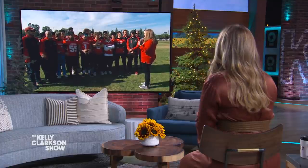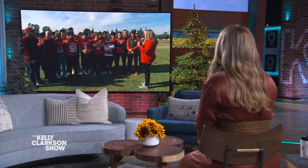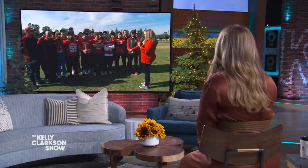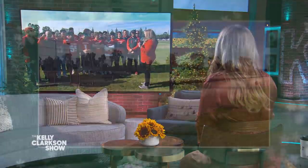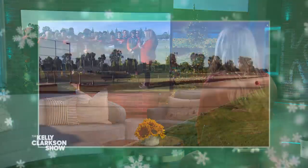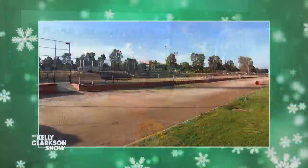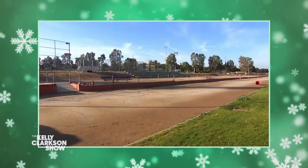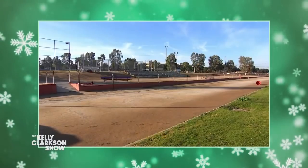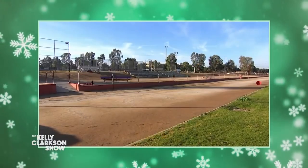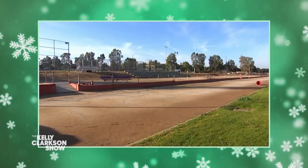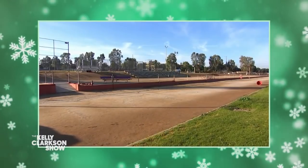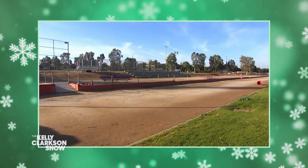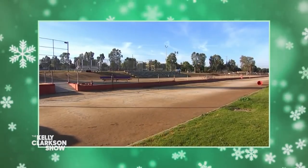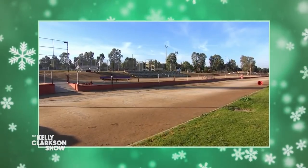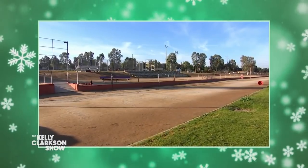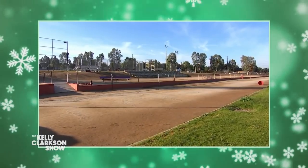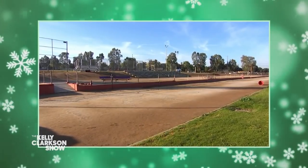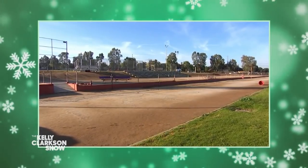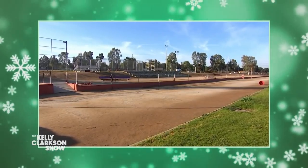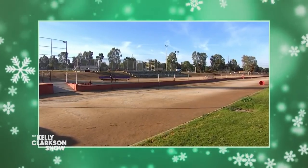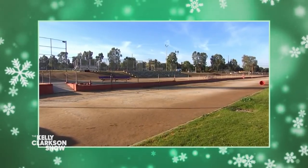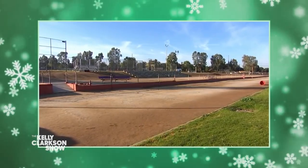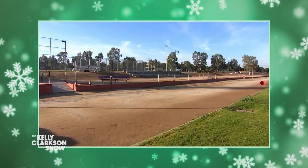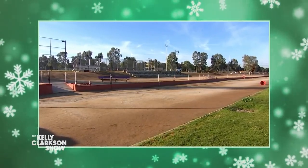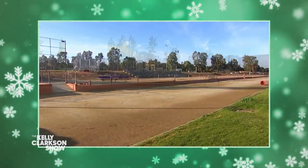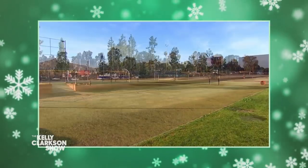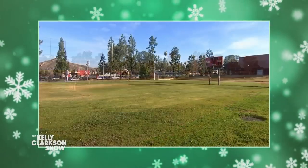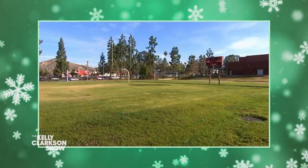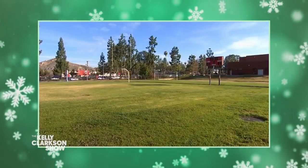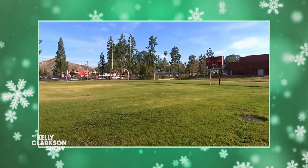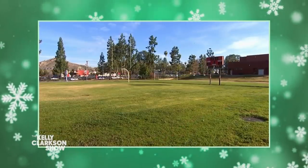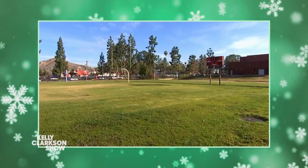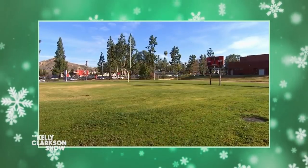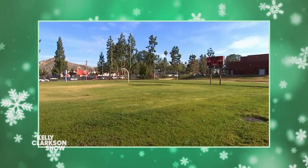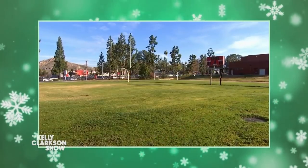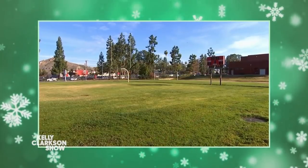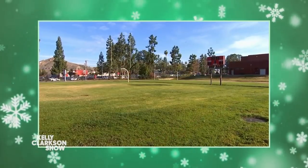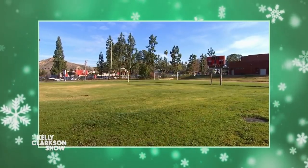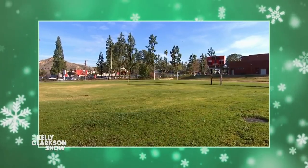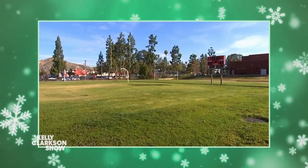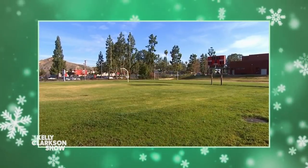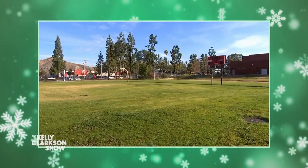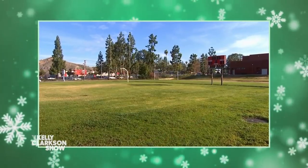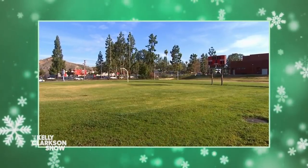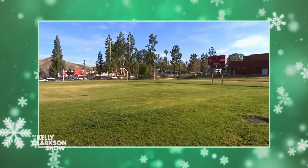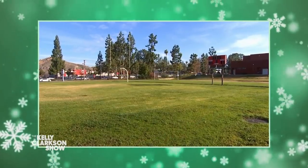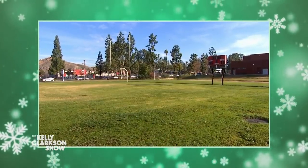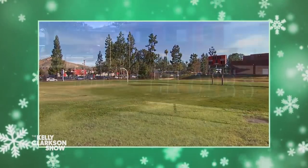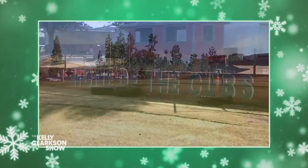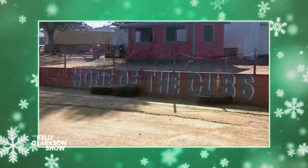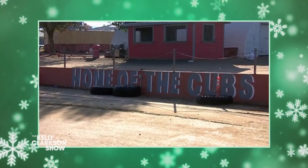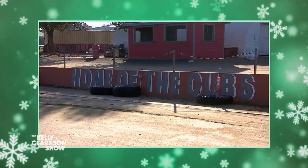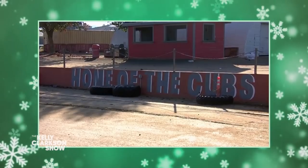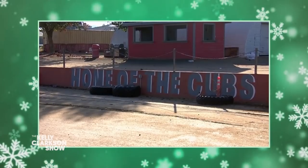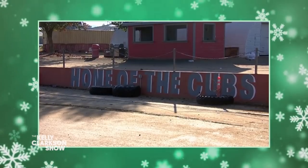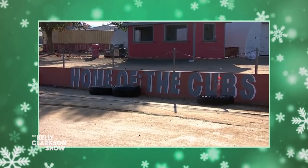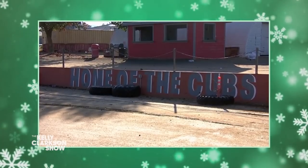this field could really use some home improvements, if you will. Just like Anacon said, they had to play their championship game